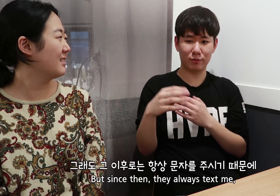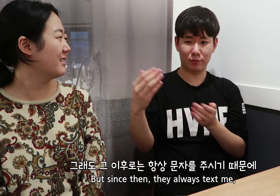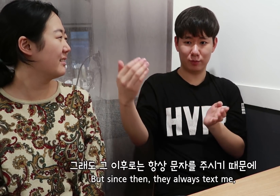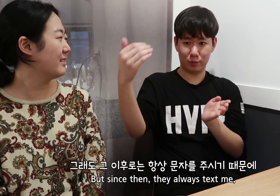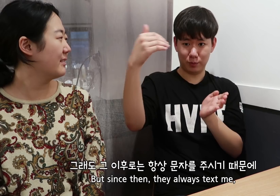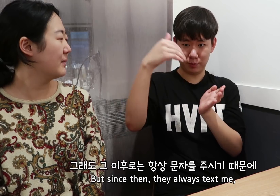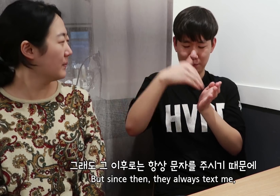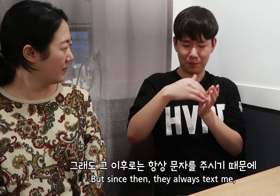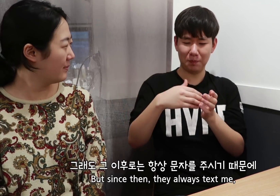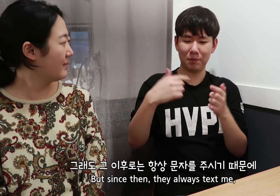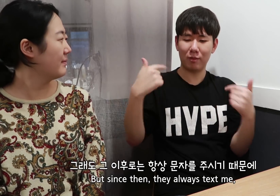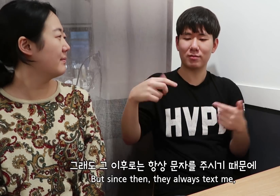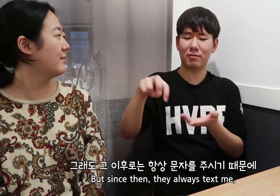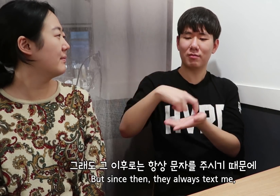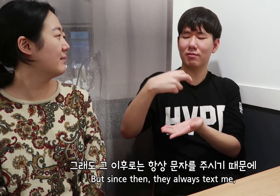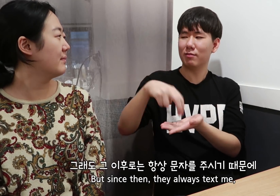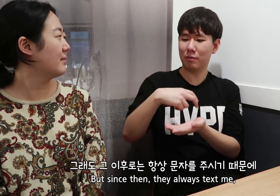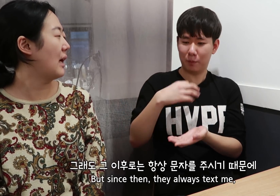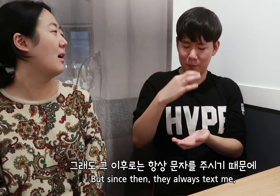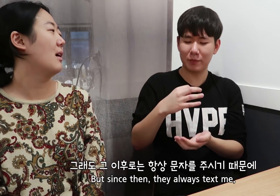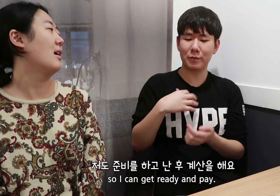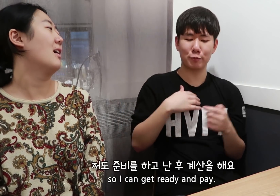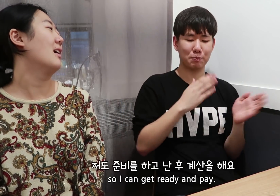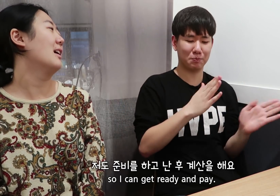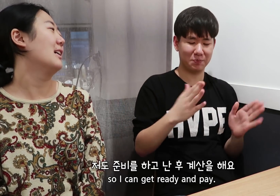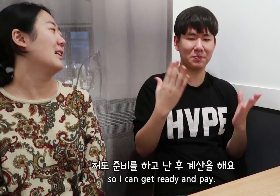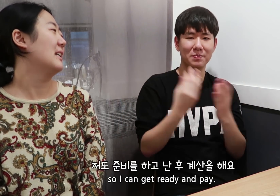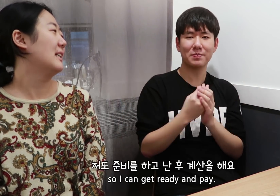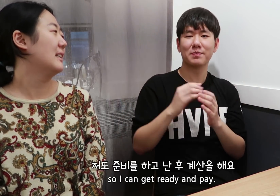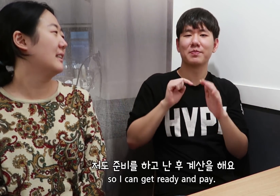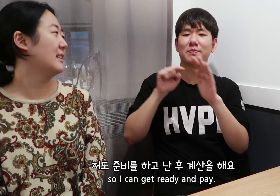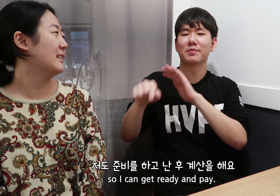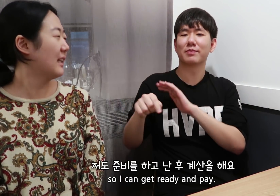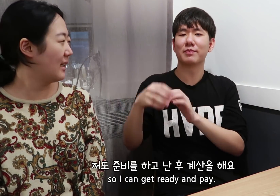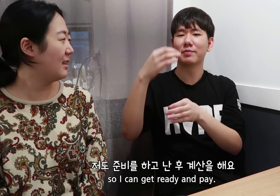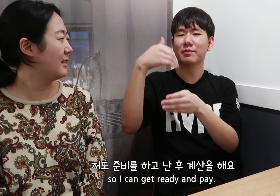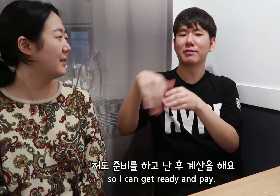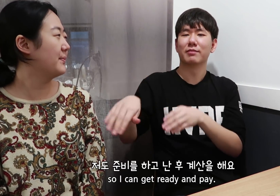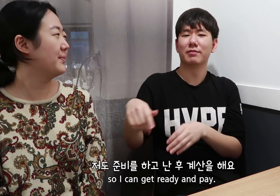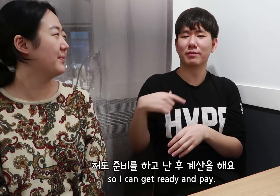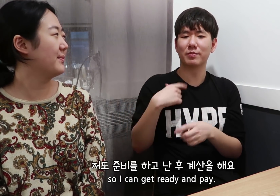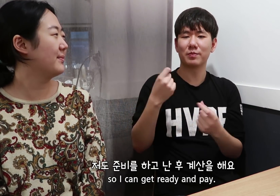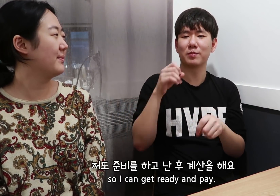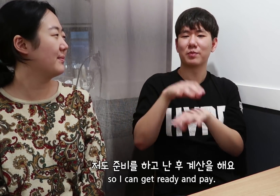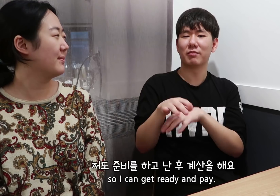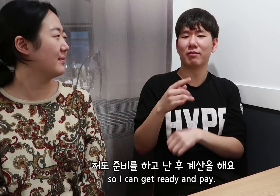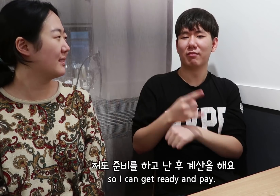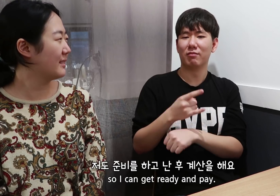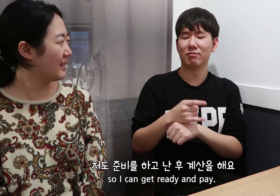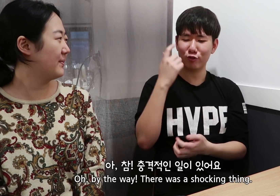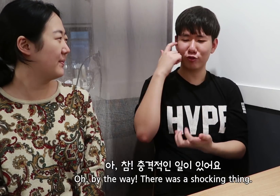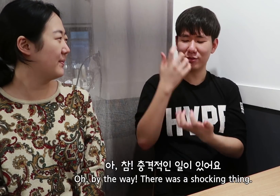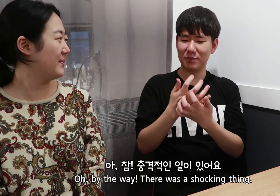But since then, they always text me, so I can get ready and pay.